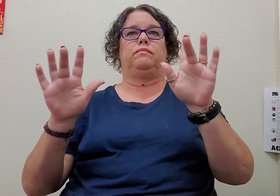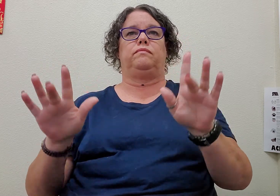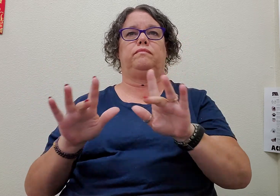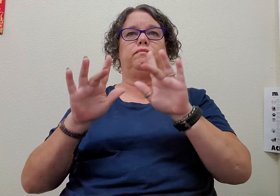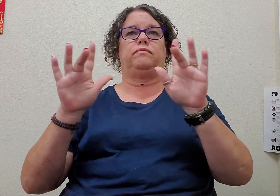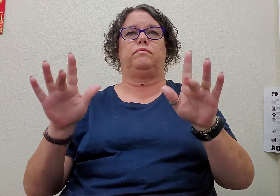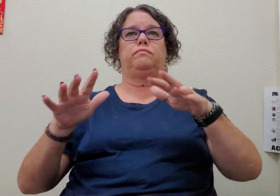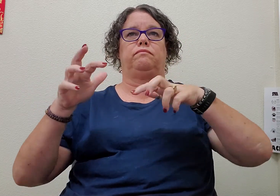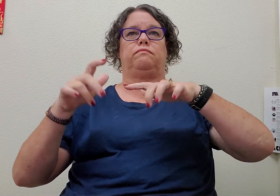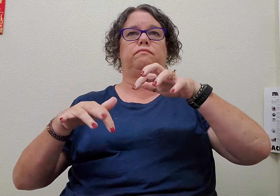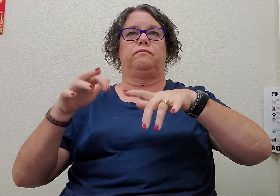computer type on